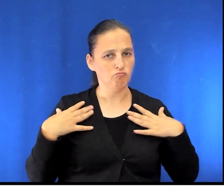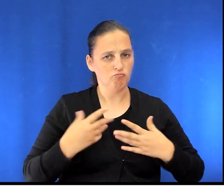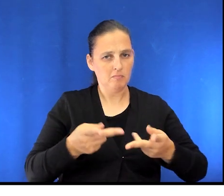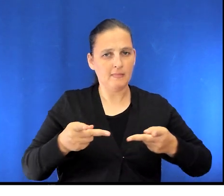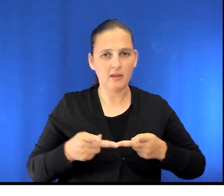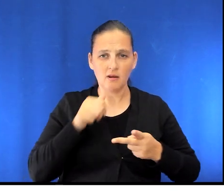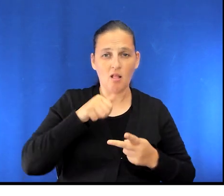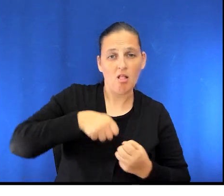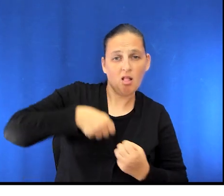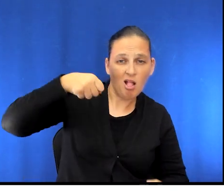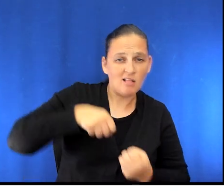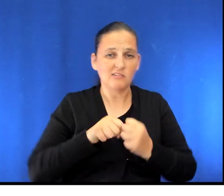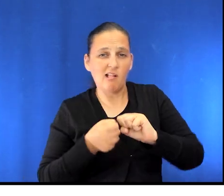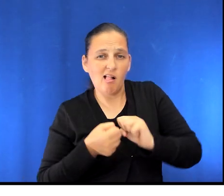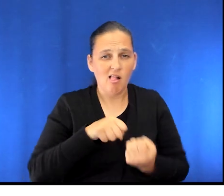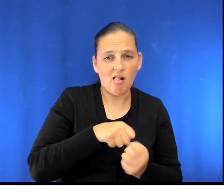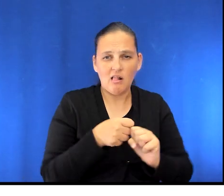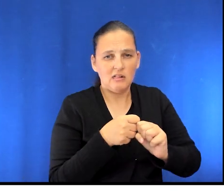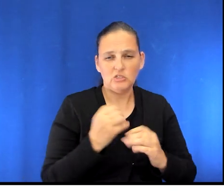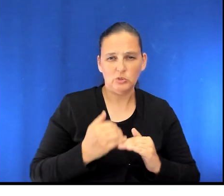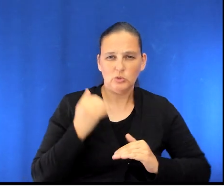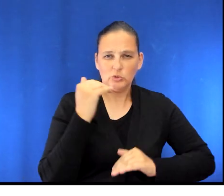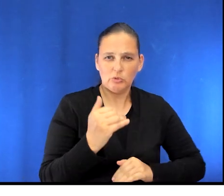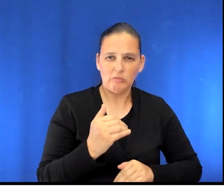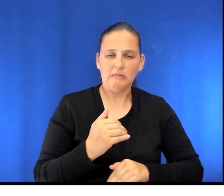or otherwise overexerting yourself during daily activities.